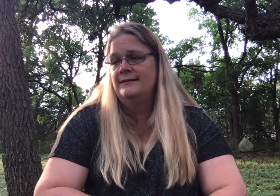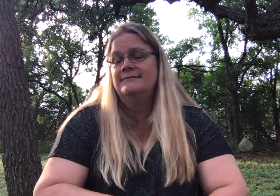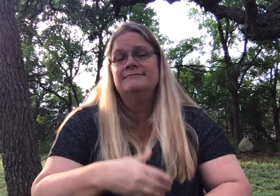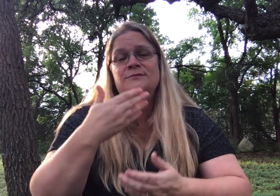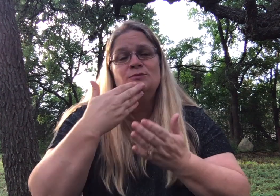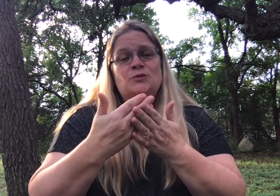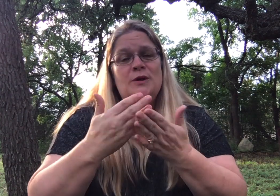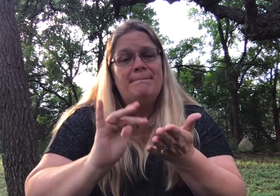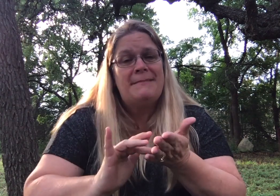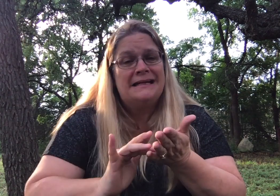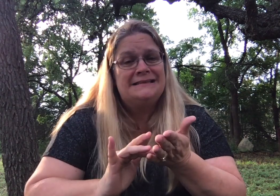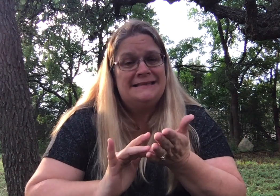It's good medicine.